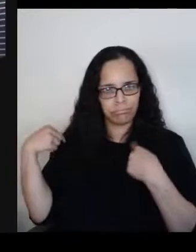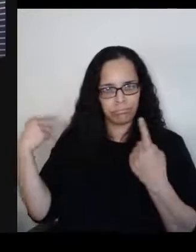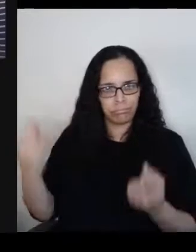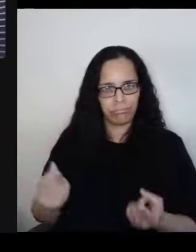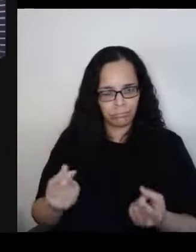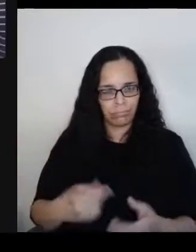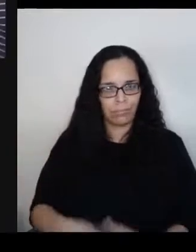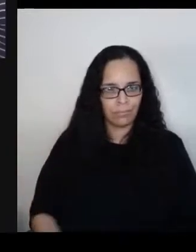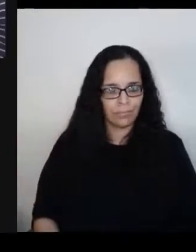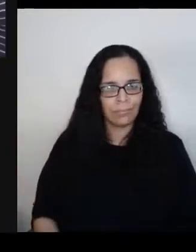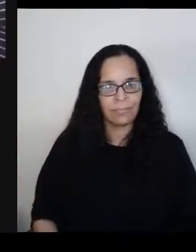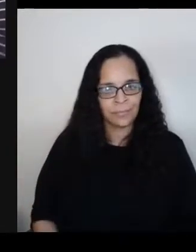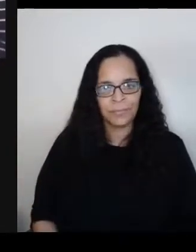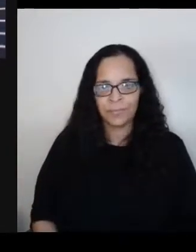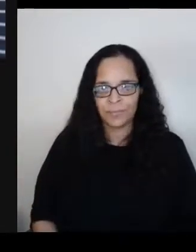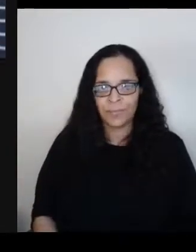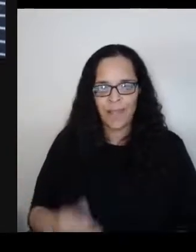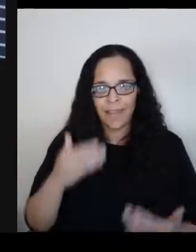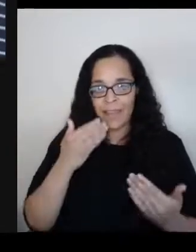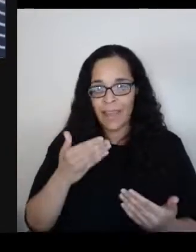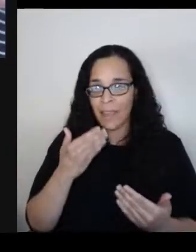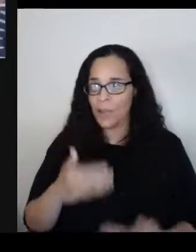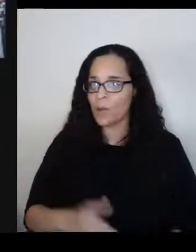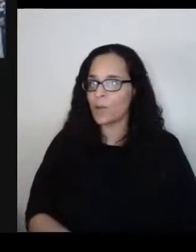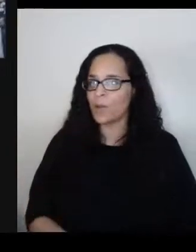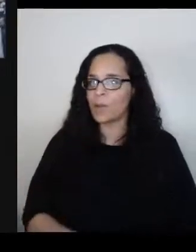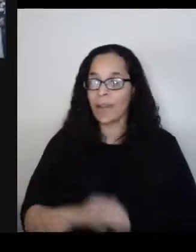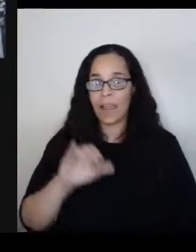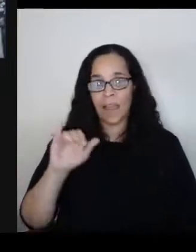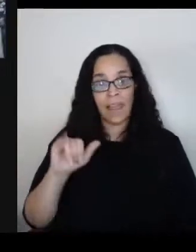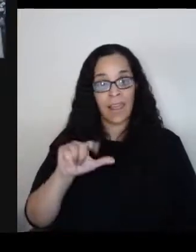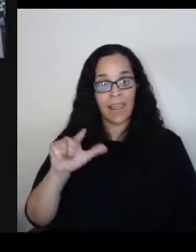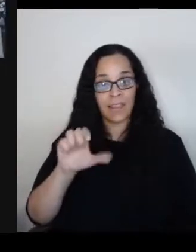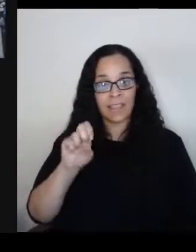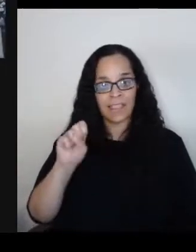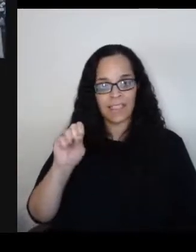Thank you, Ilse and Mike, I wonder if I could turn to you and ask,